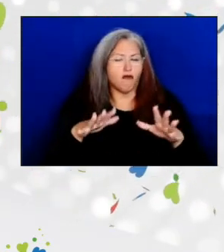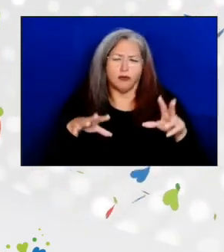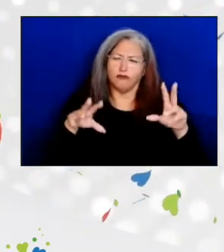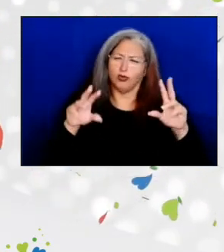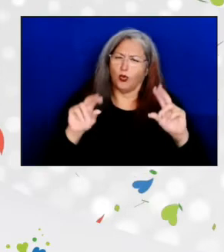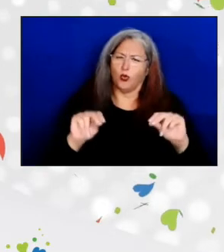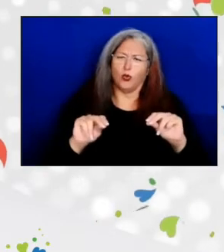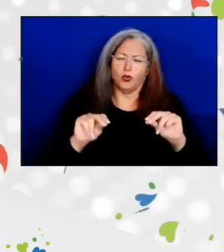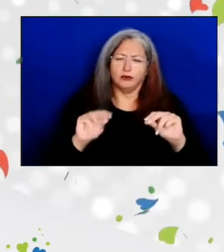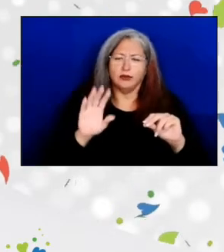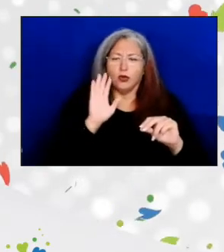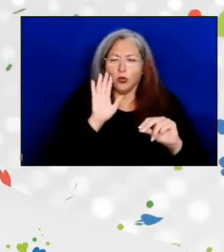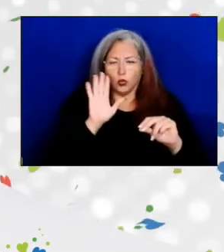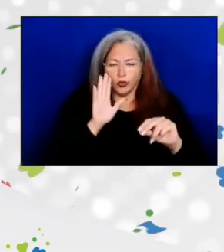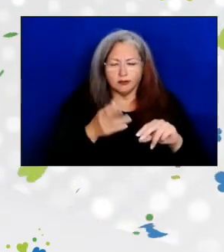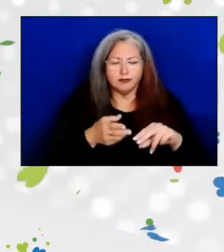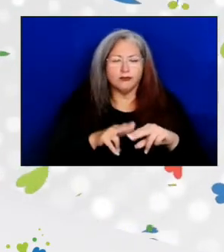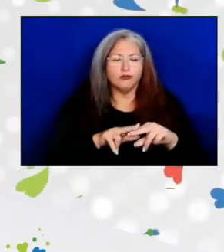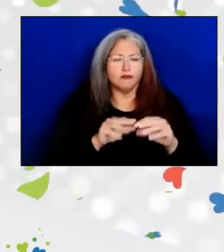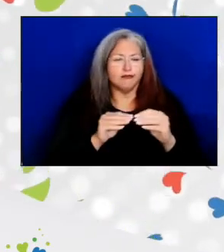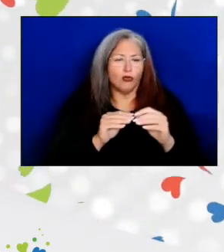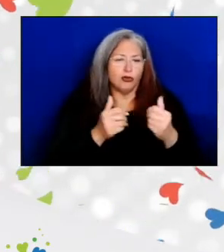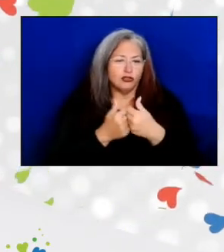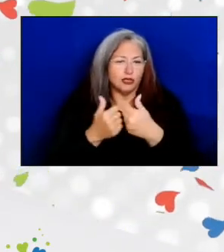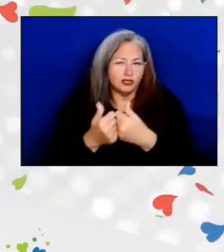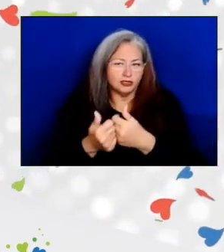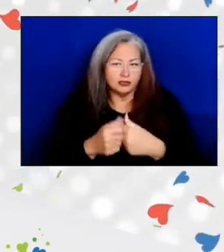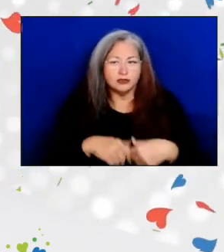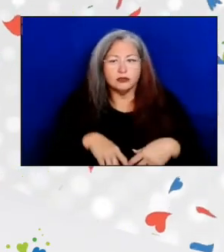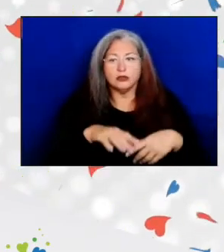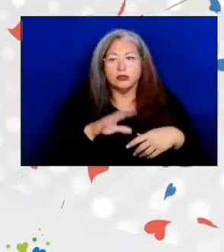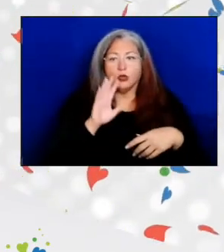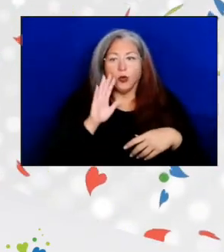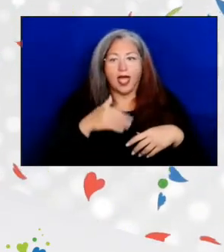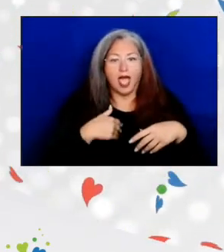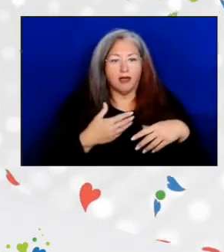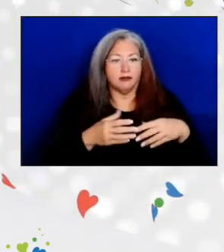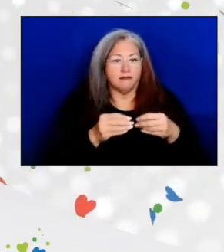There will be increasing challenges, increasing numbers of older adults,